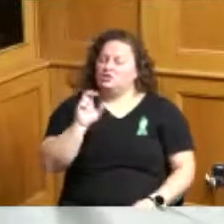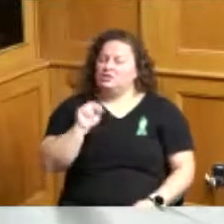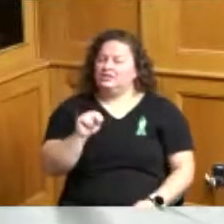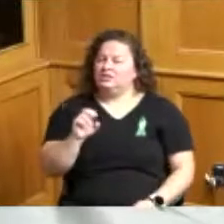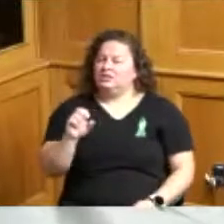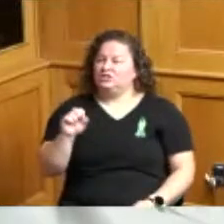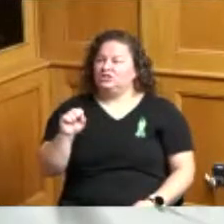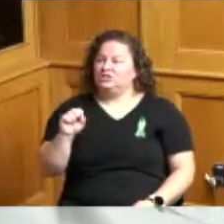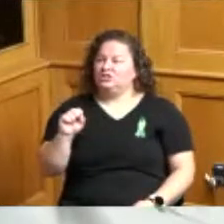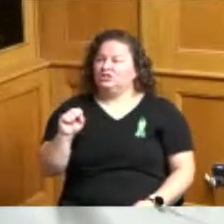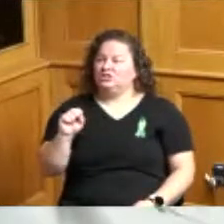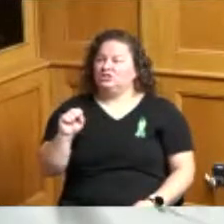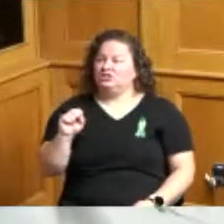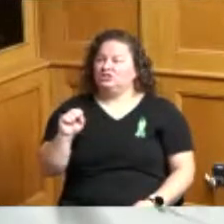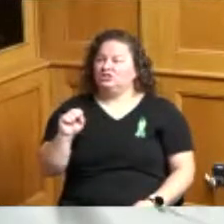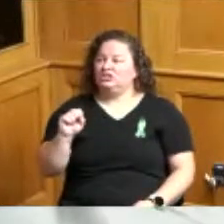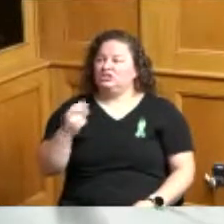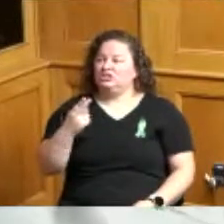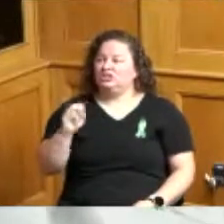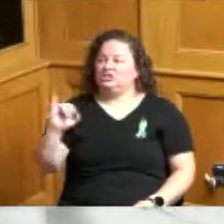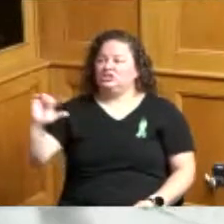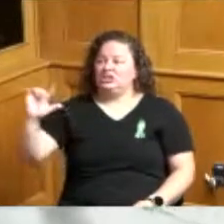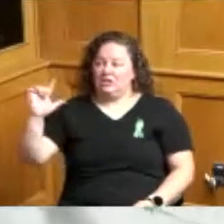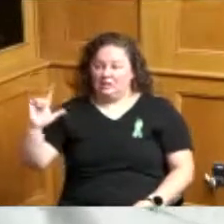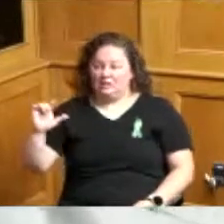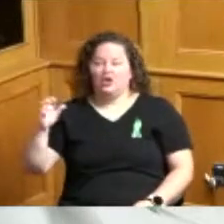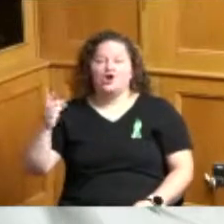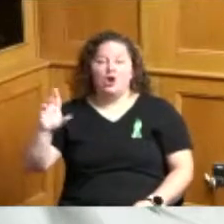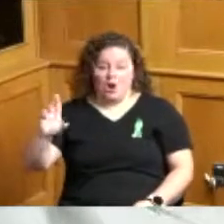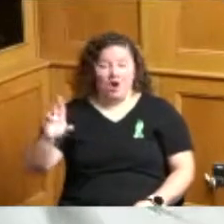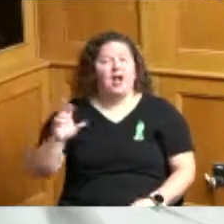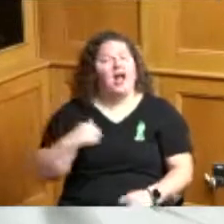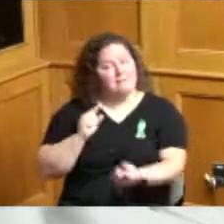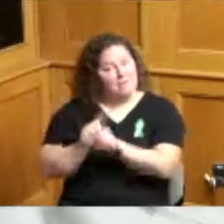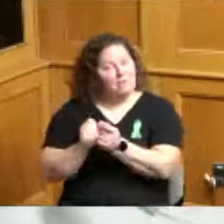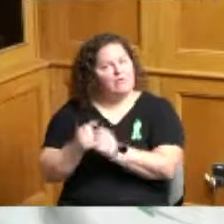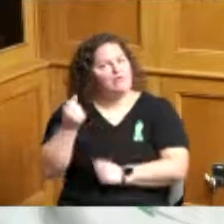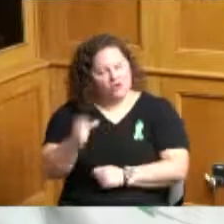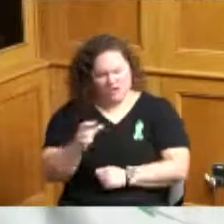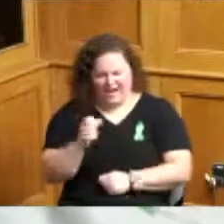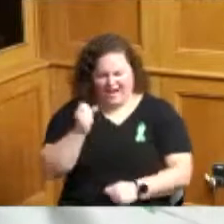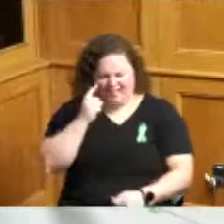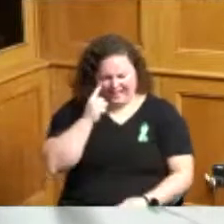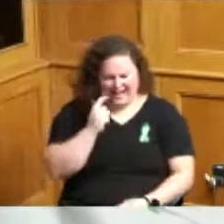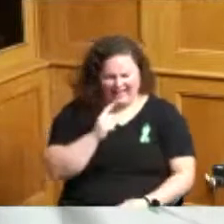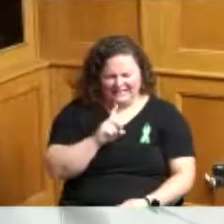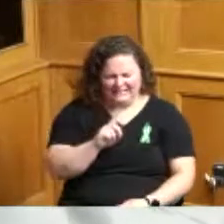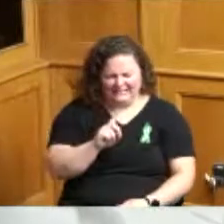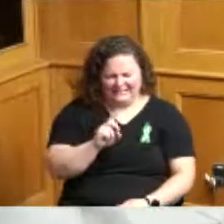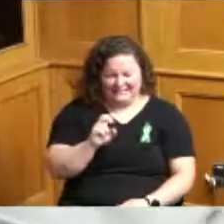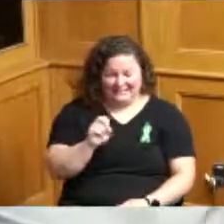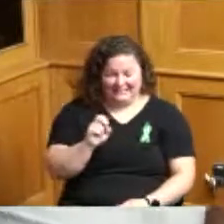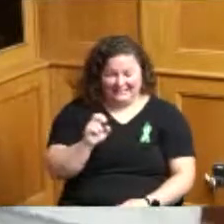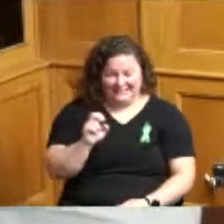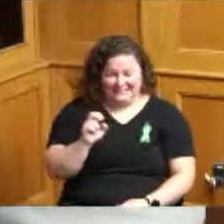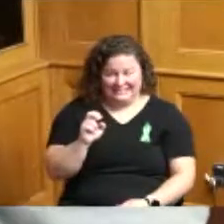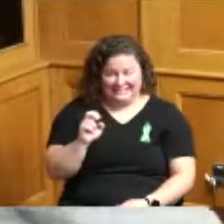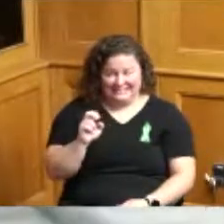and her predecessor Peg Dickerson I think it's dickers got a chance to meet Bethany House when